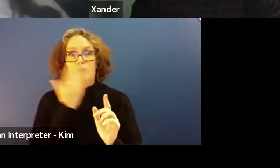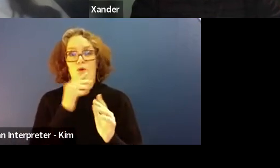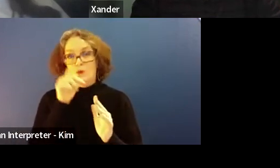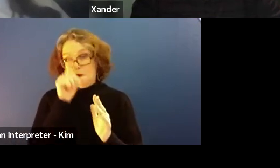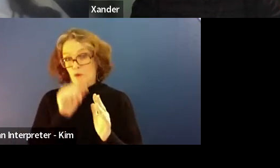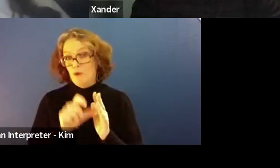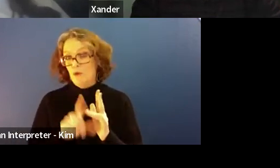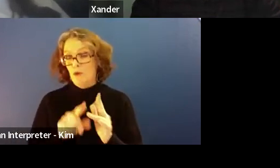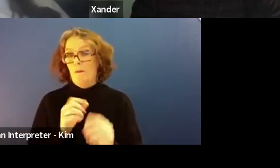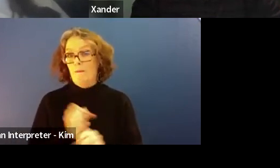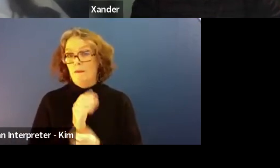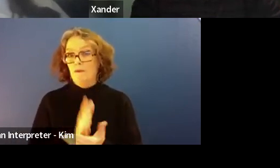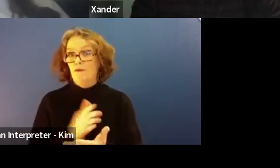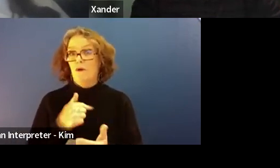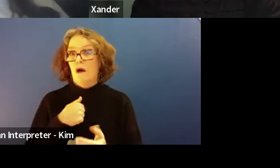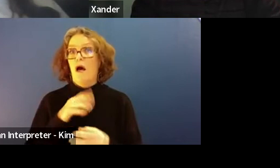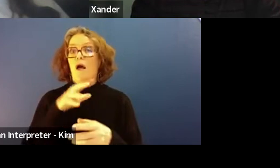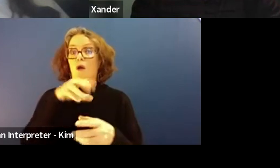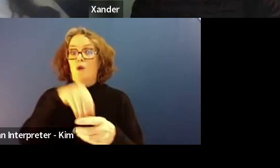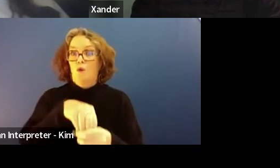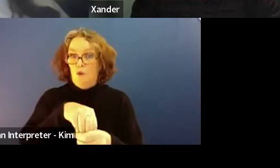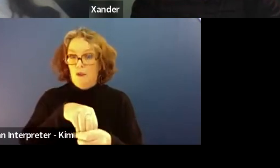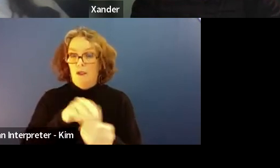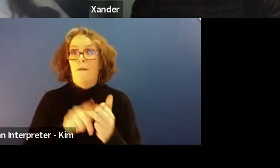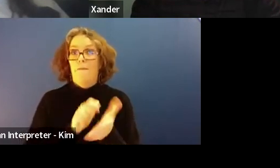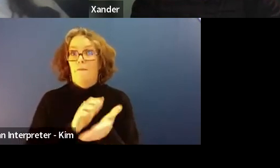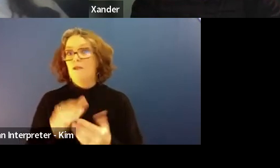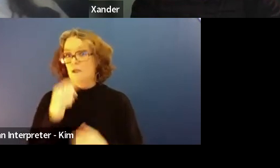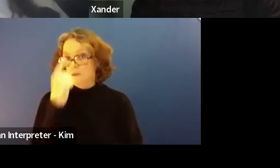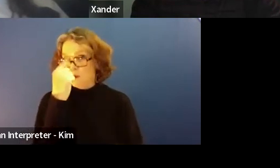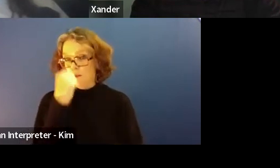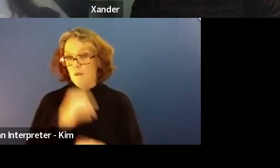that I was included in as much as I could be.